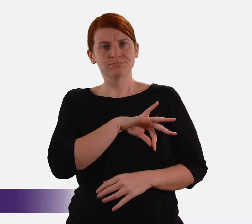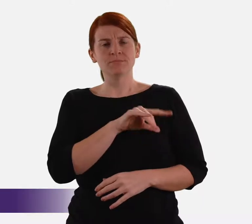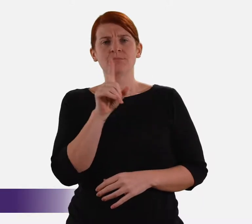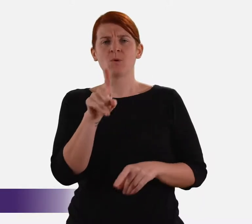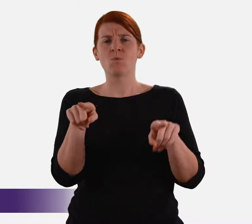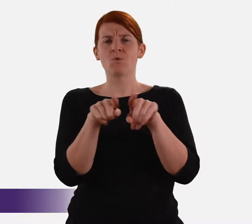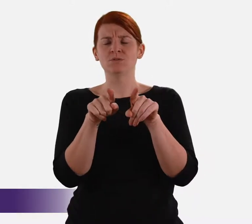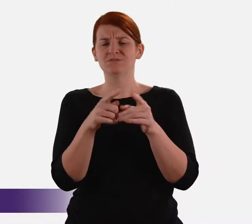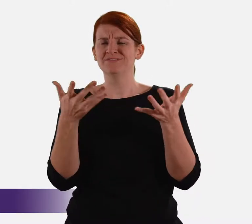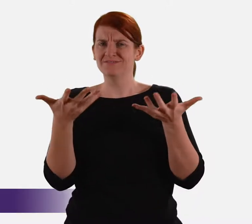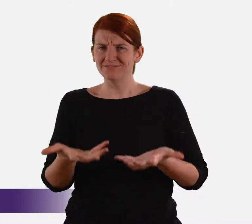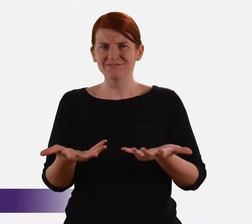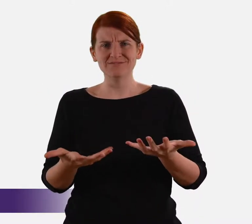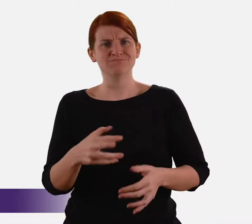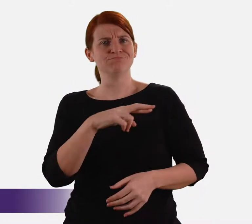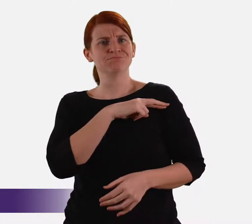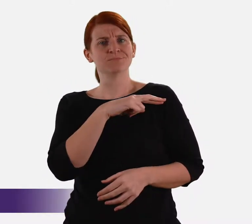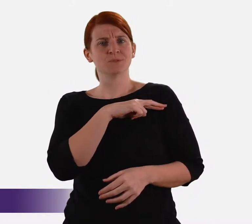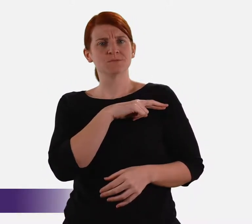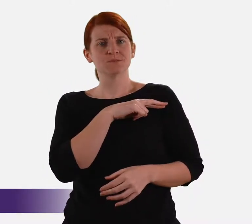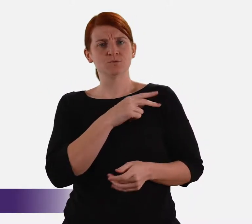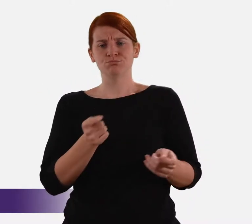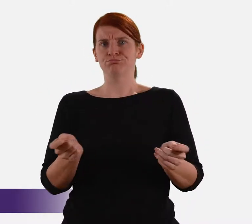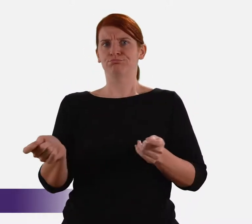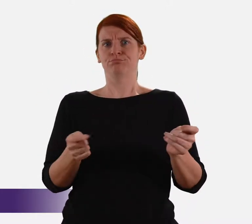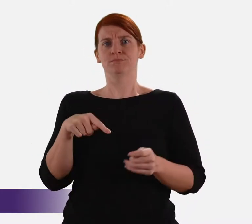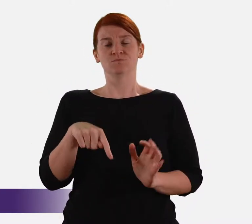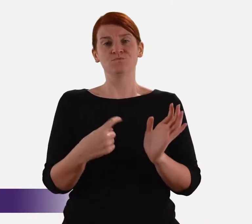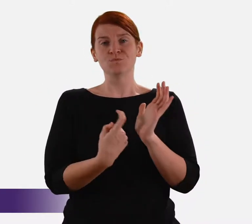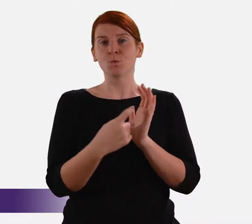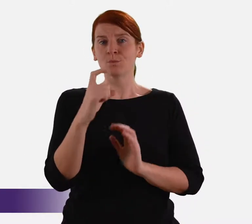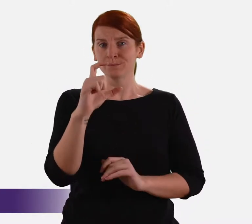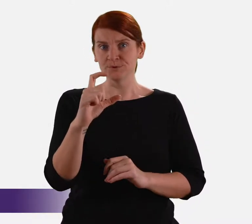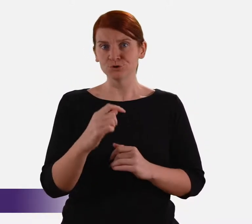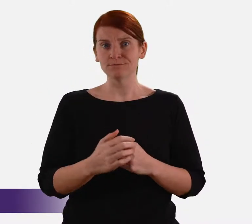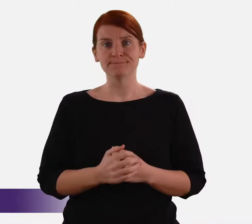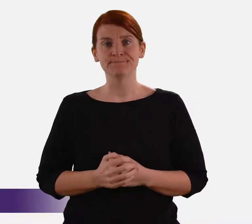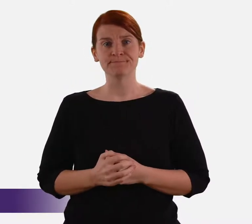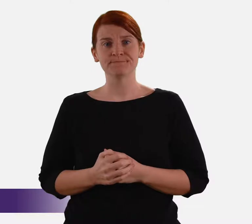It is a great privilege but also a very heavy responsibility to Chair the Royal Commission.